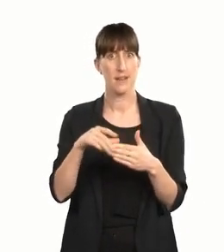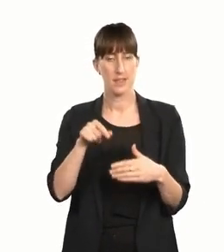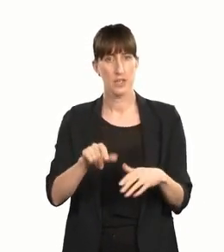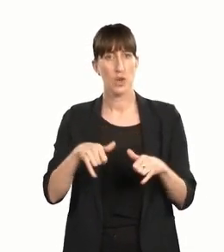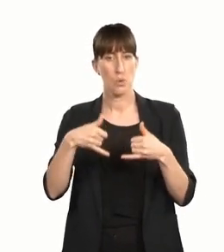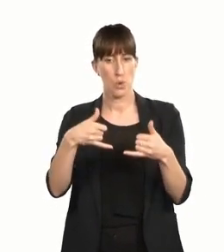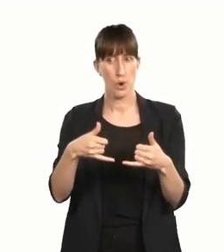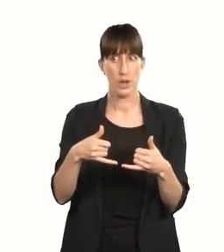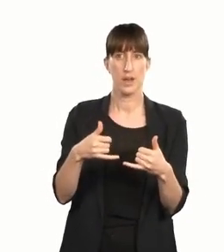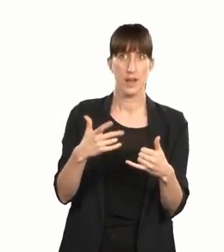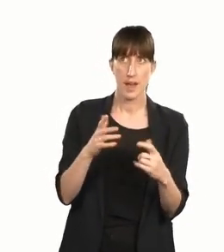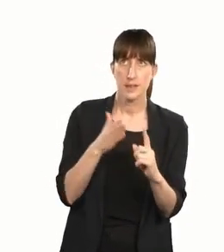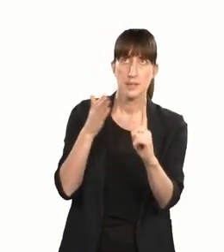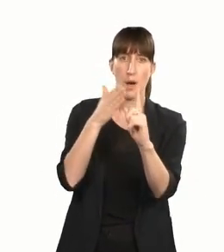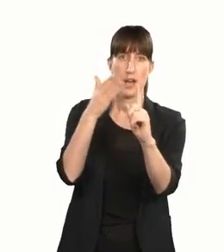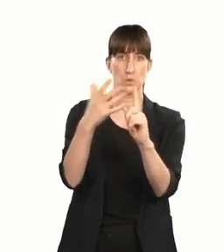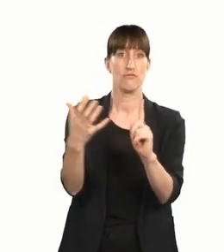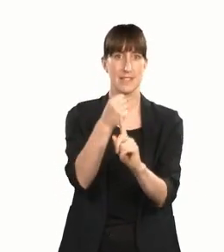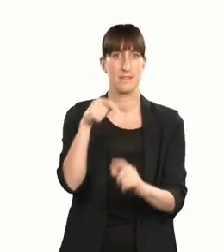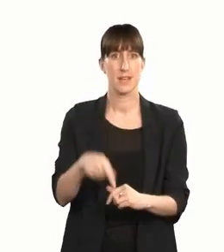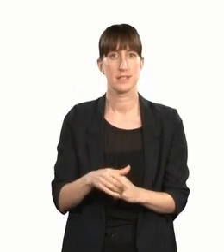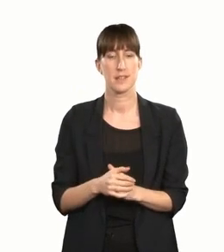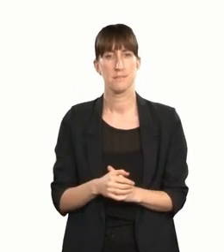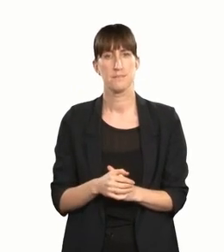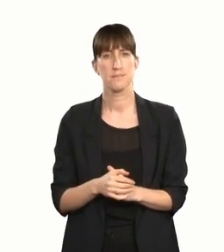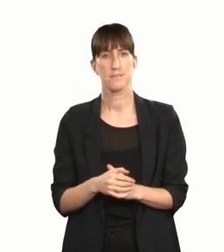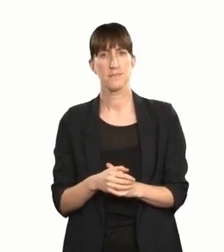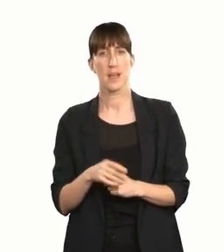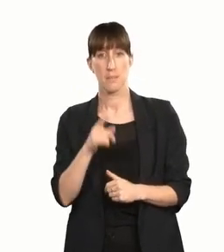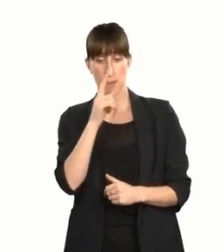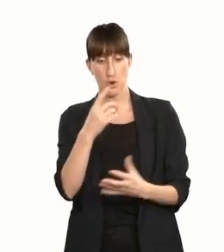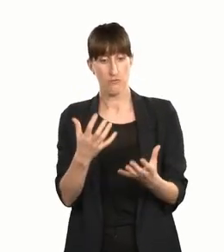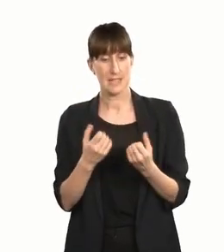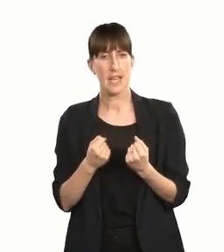Recipients of this award exemplify best practice in ensuring their work